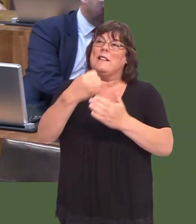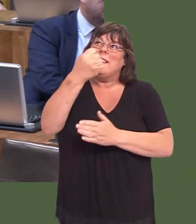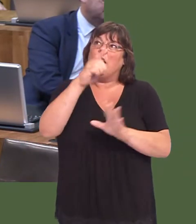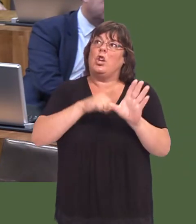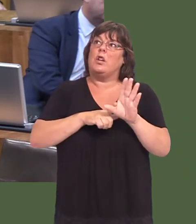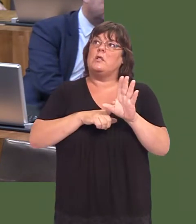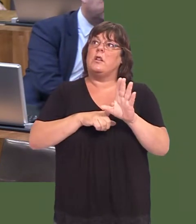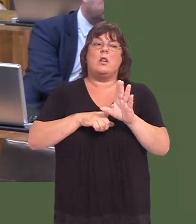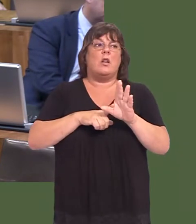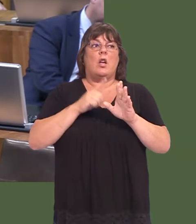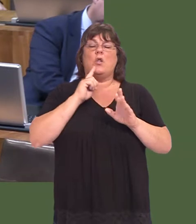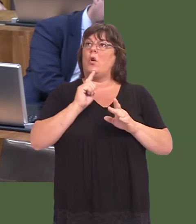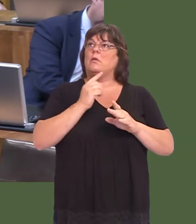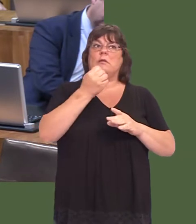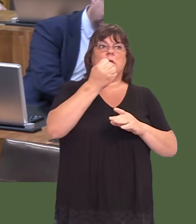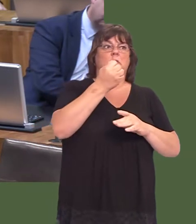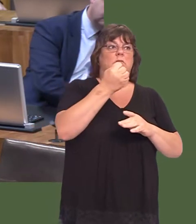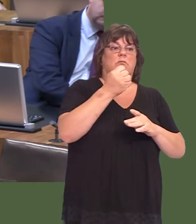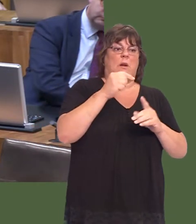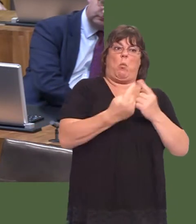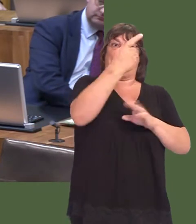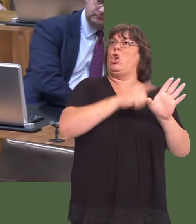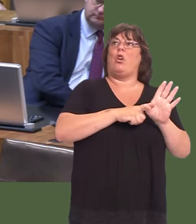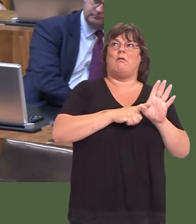So, not suddenly £100 million in the space of one year.